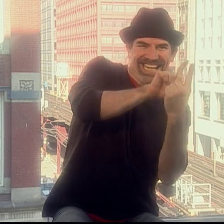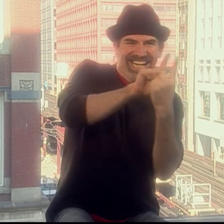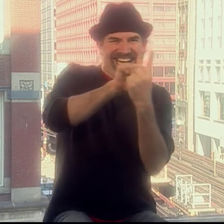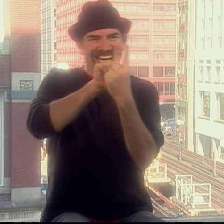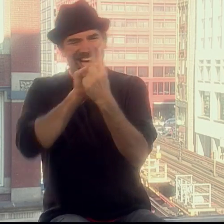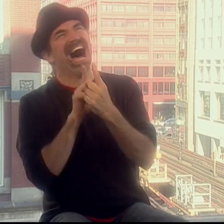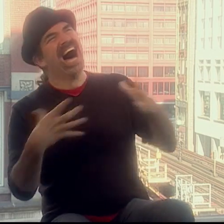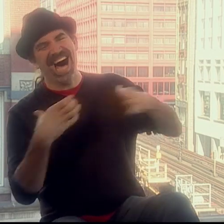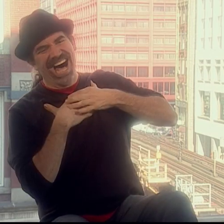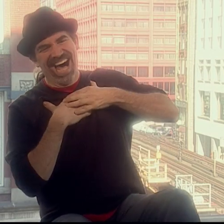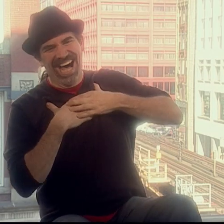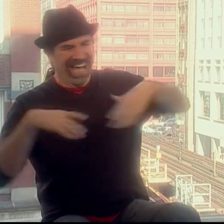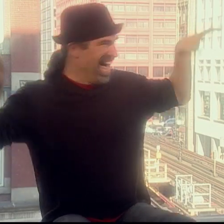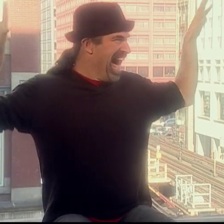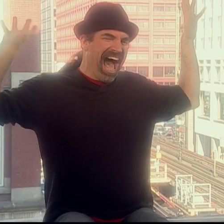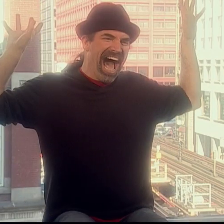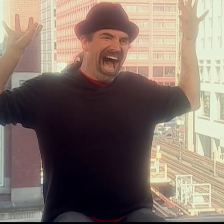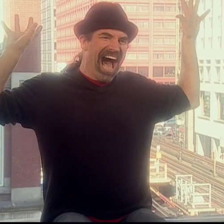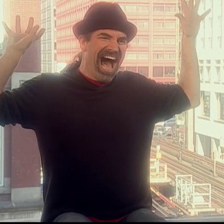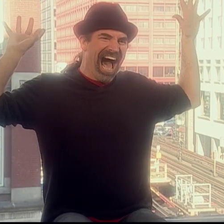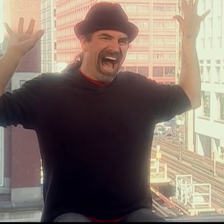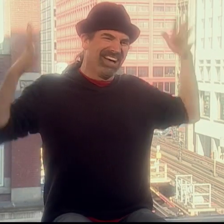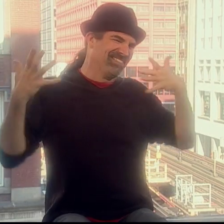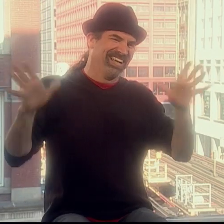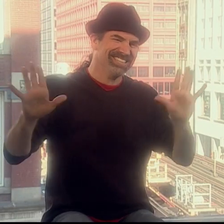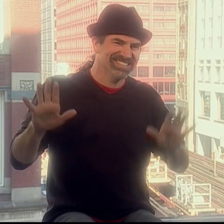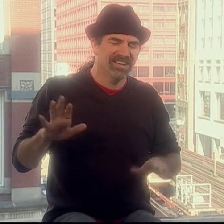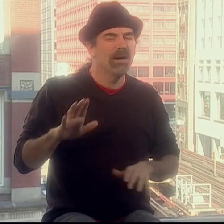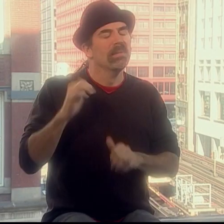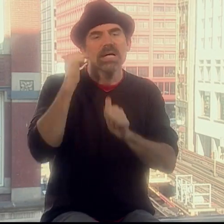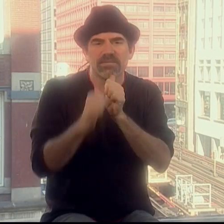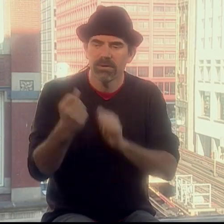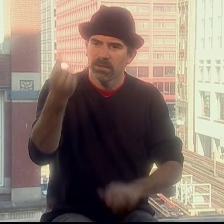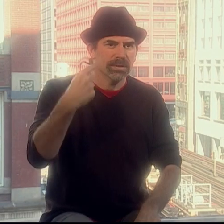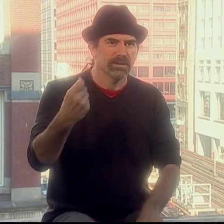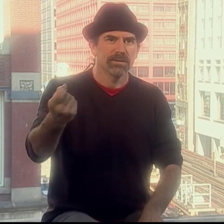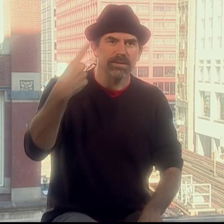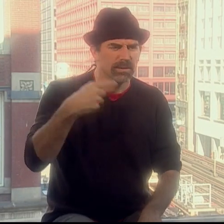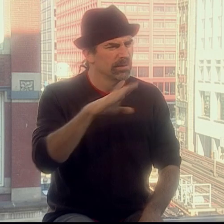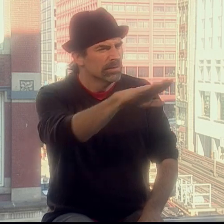and try to get away from him, but his radar was on me and I'd get nailed ever time.